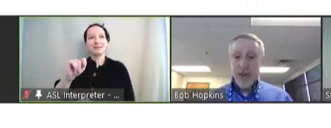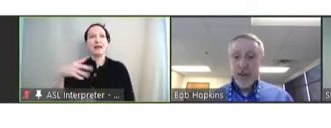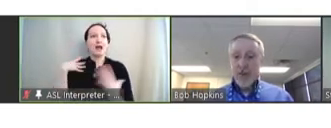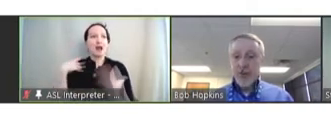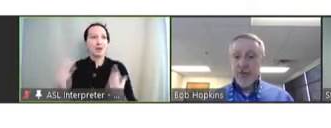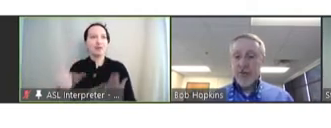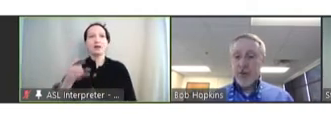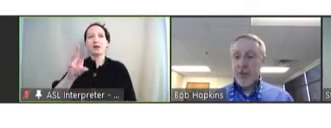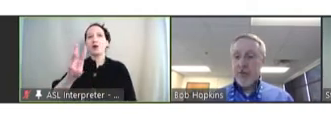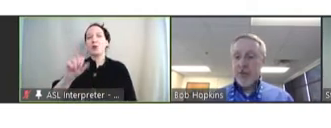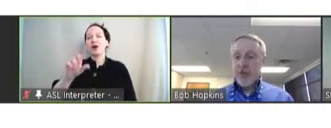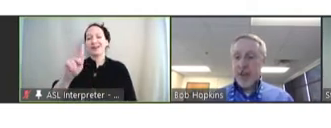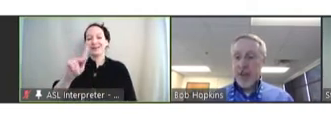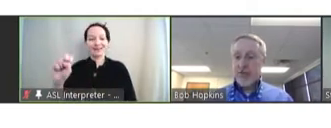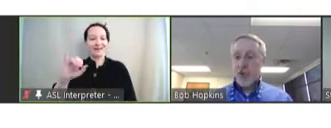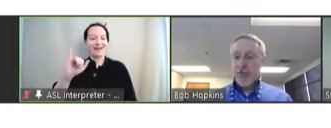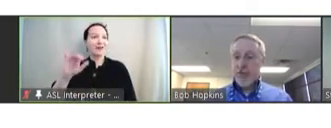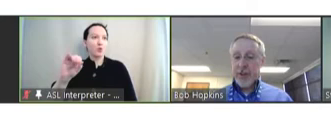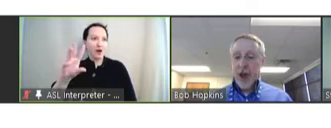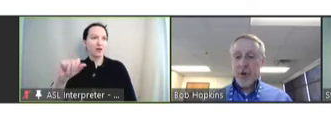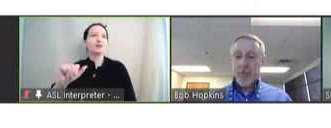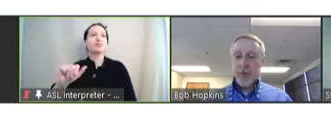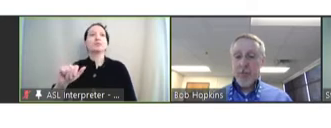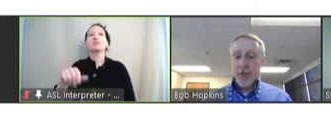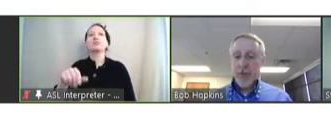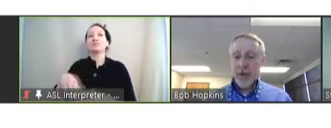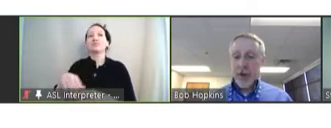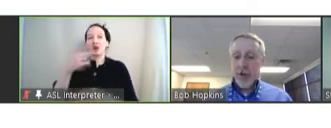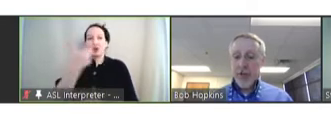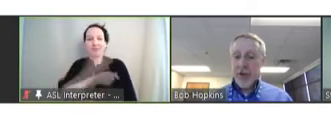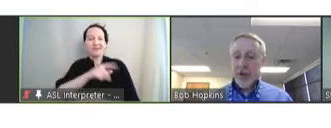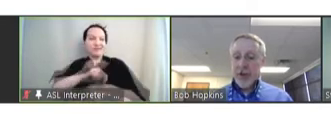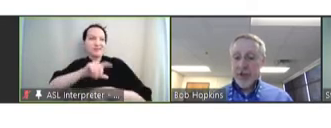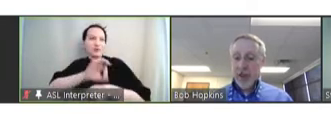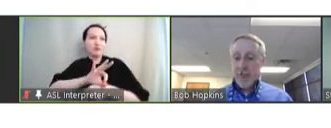He serves as the Immunization Task Force for the Iowa Department of Public Health and as Admiral